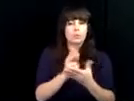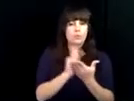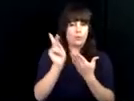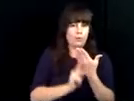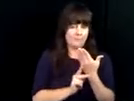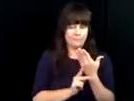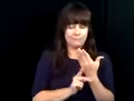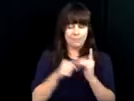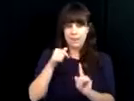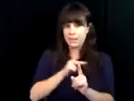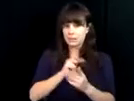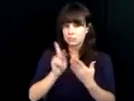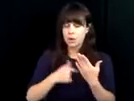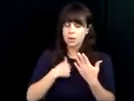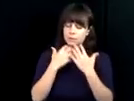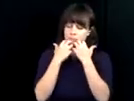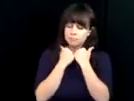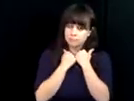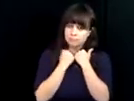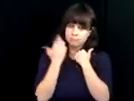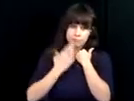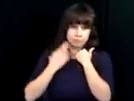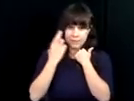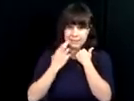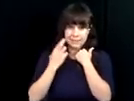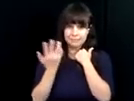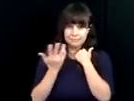100th anniversary and today we want to share with you